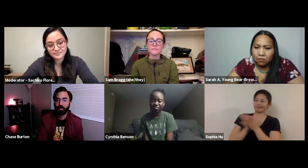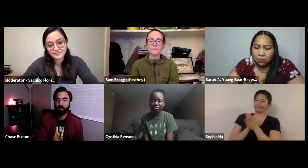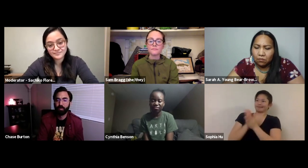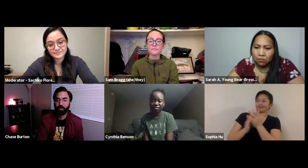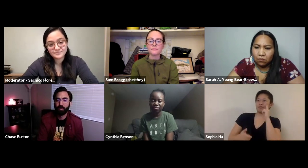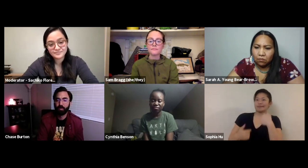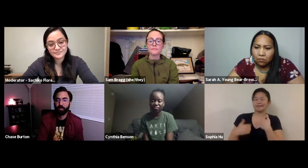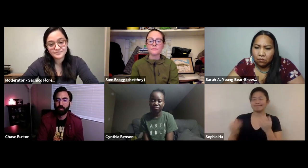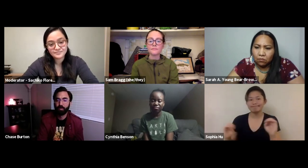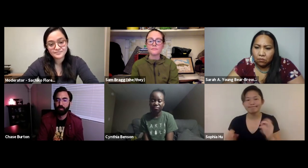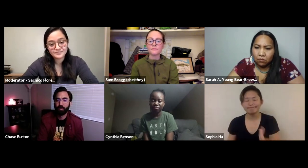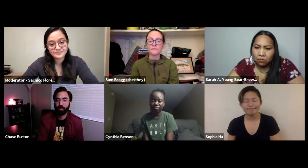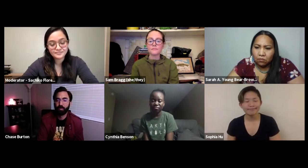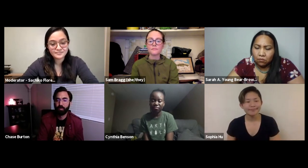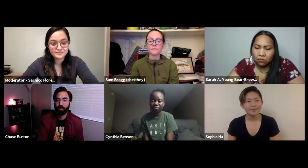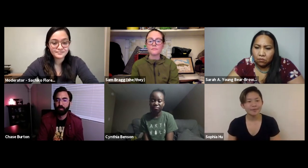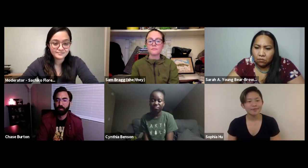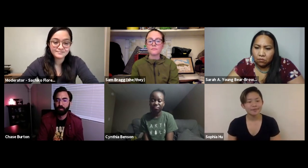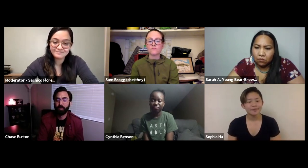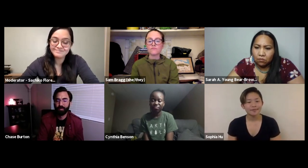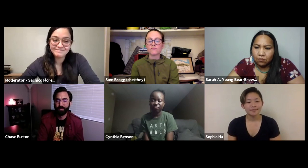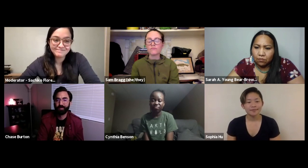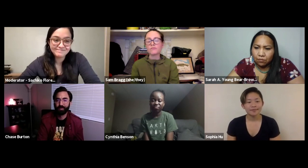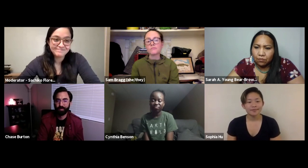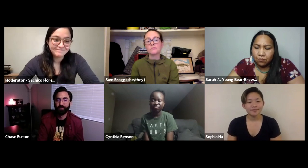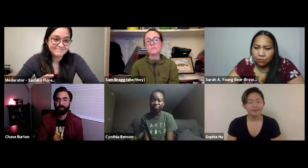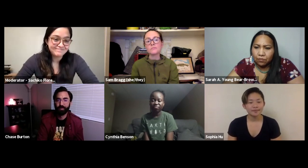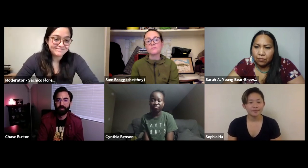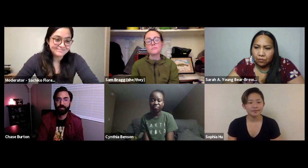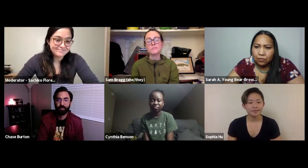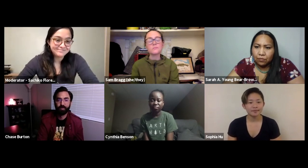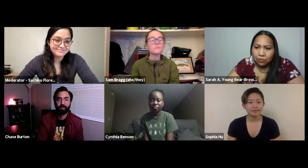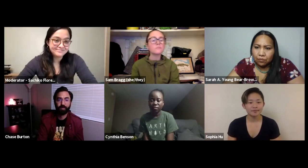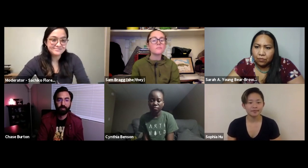is a hearing type of agency or hearing based agency there are a lot of barriers there.